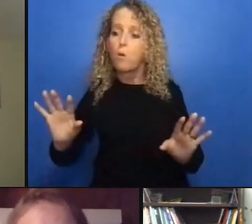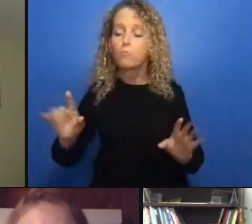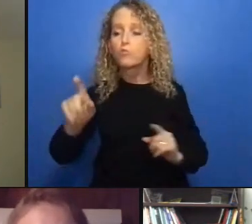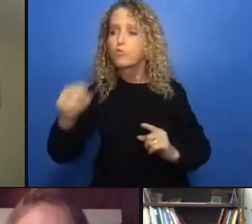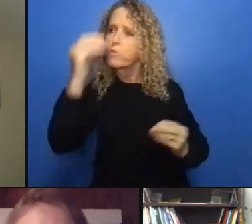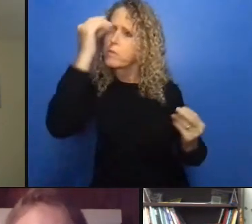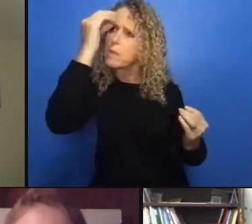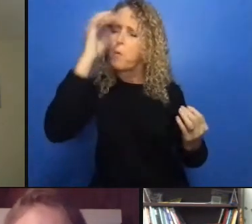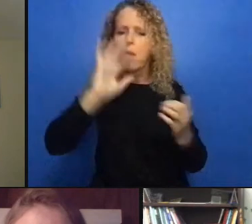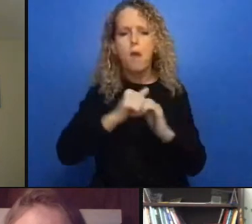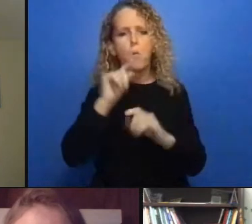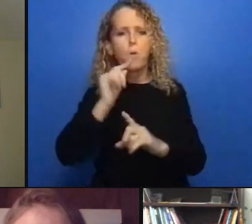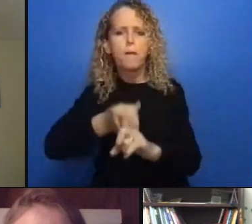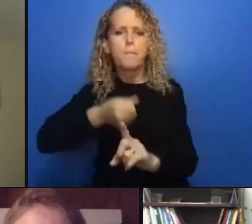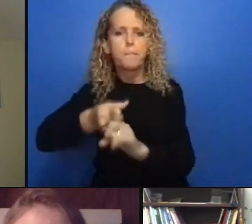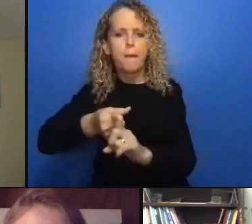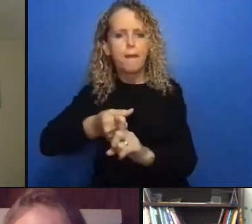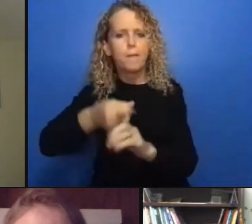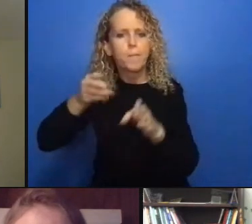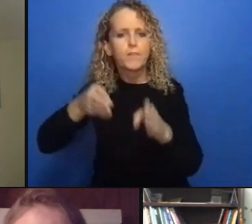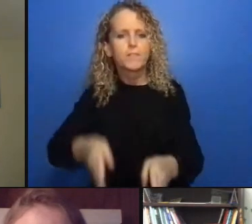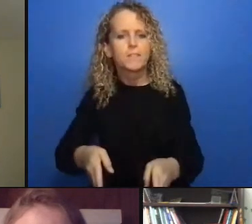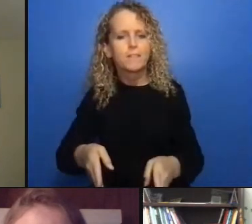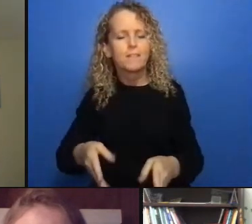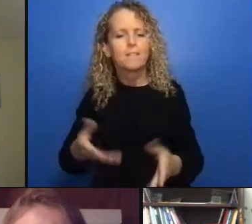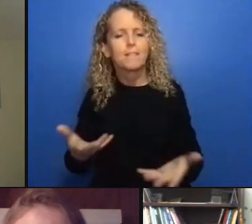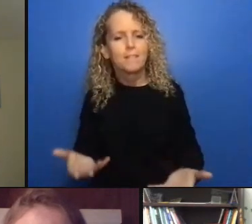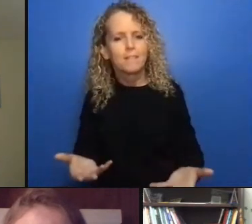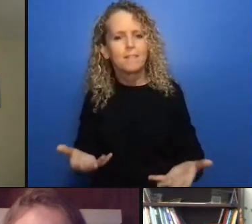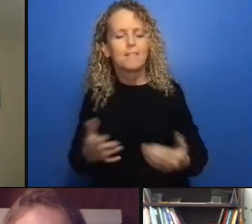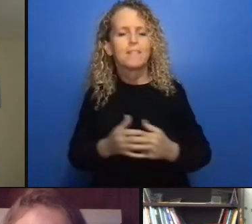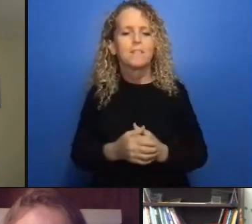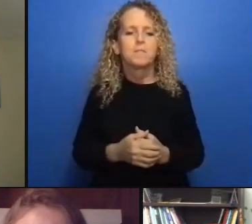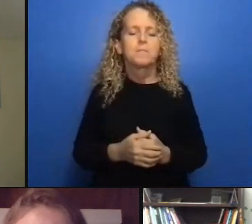that I mentioned goes through some of them and the last one goes to different sort of pathways